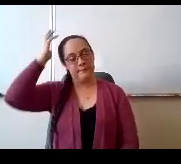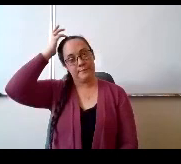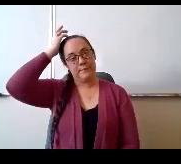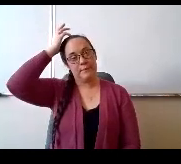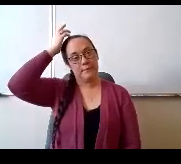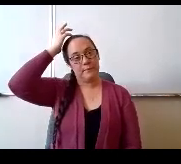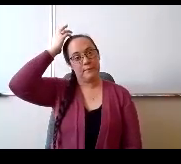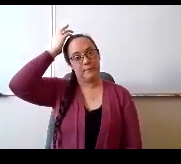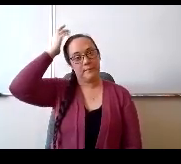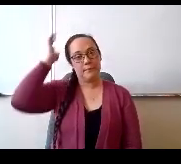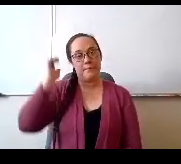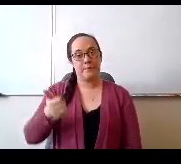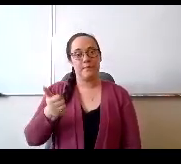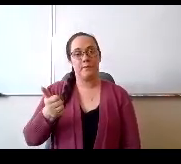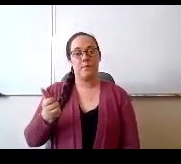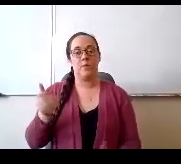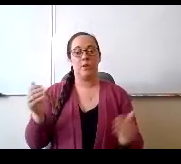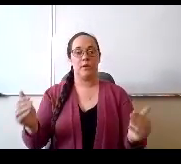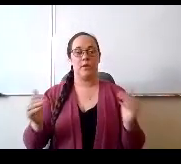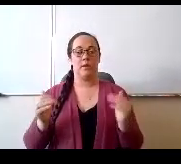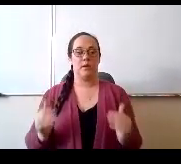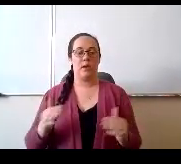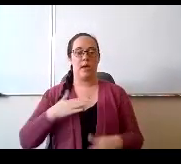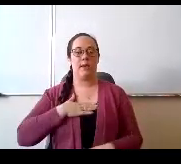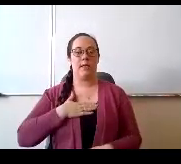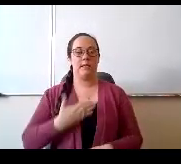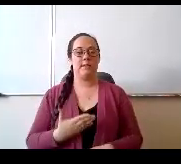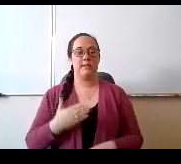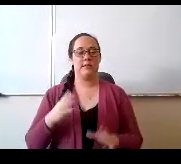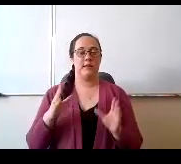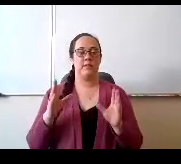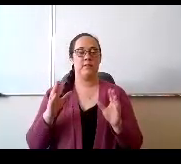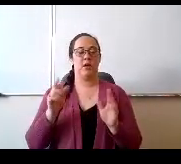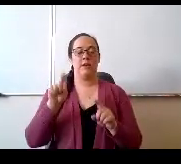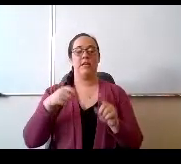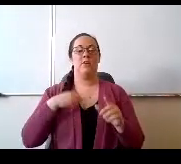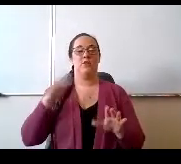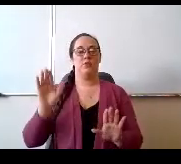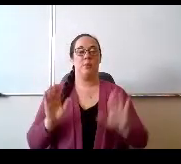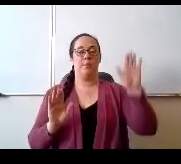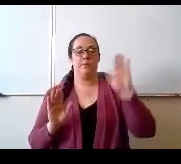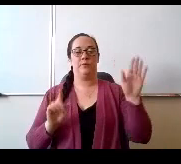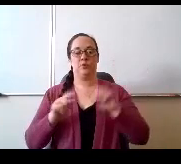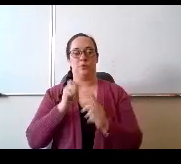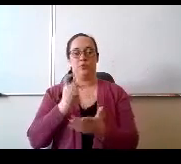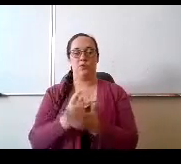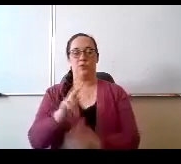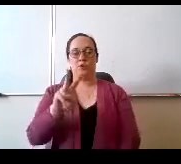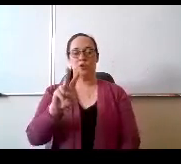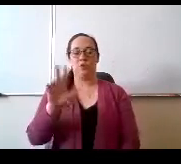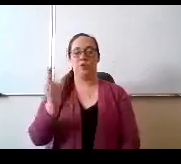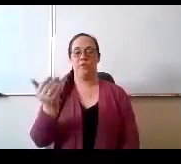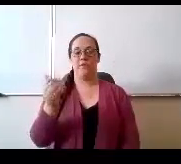we're gonna move on to the consent agenda. We need a motion to approve the following resolutions.